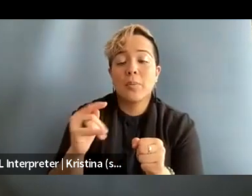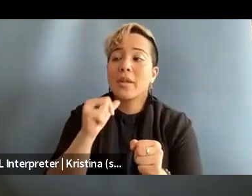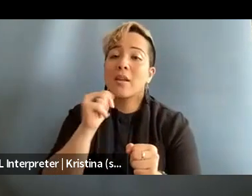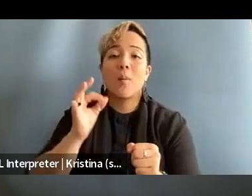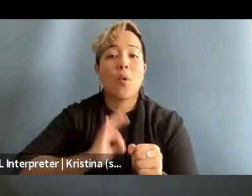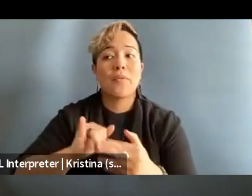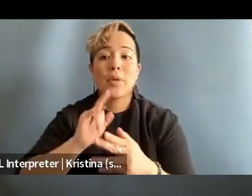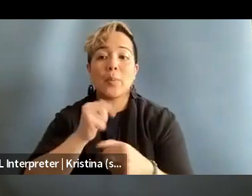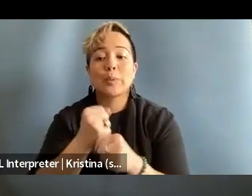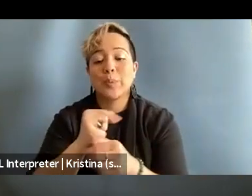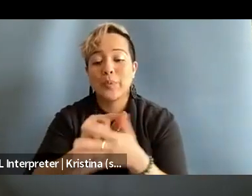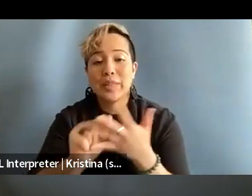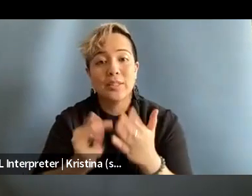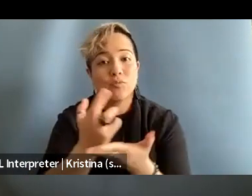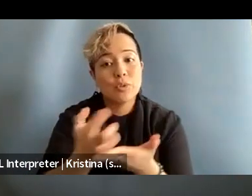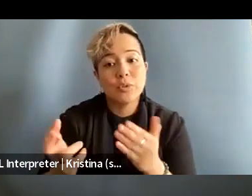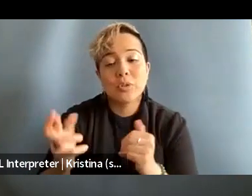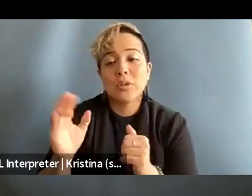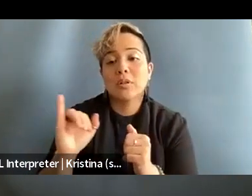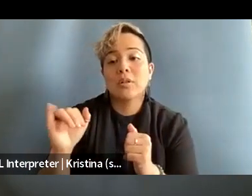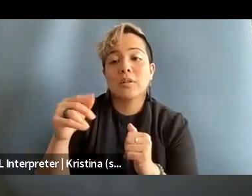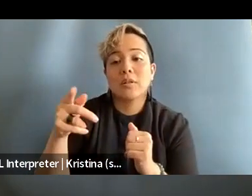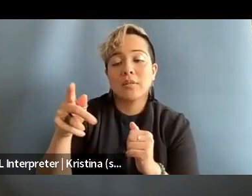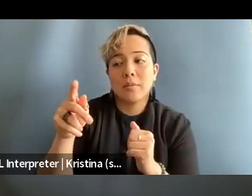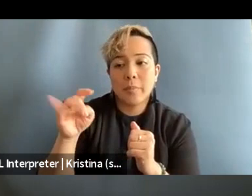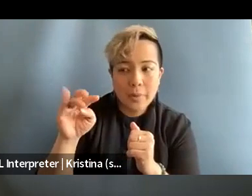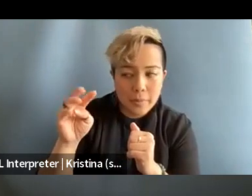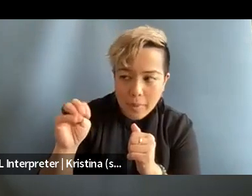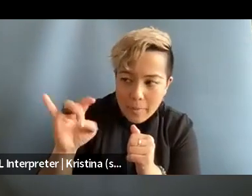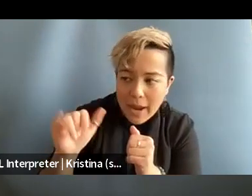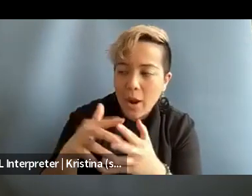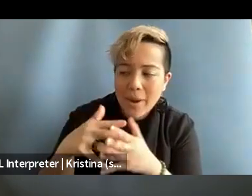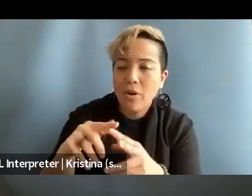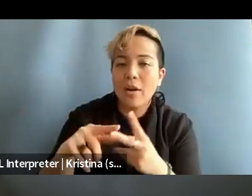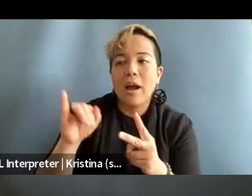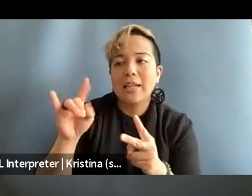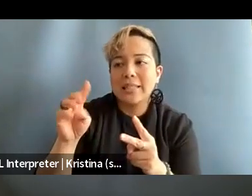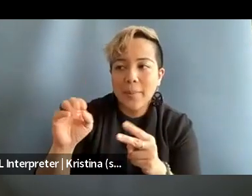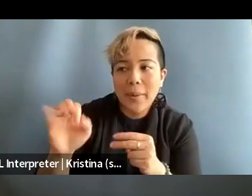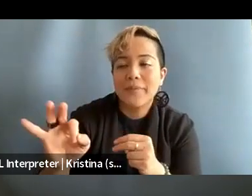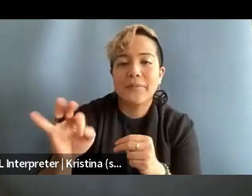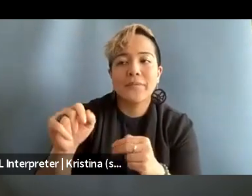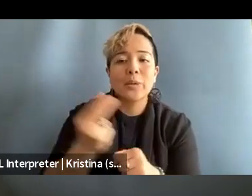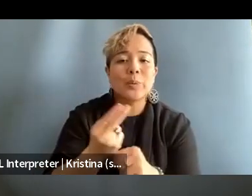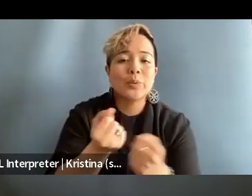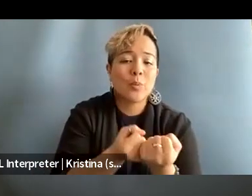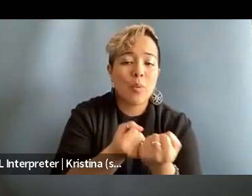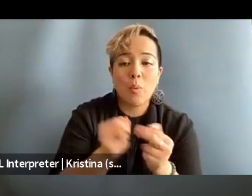that are producing these resources like Penn America, IWMF, could use support whether it's donations